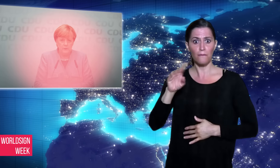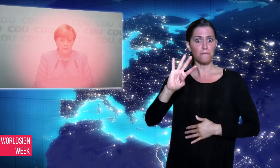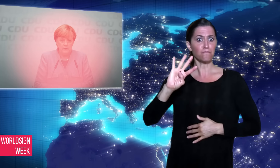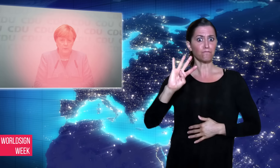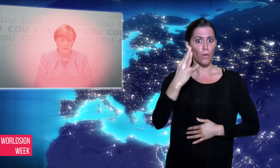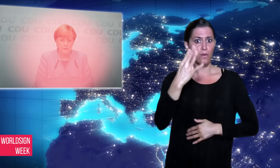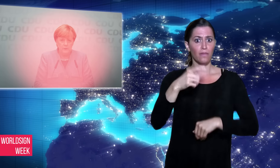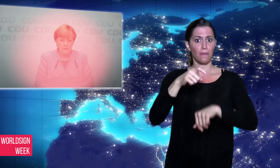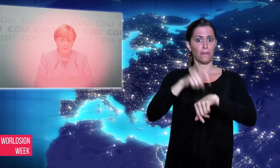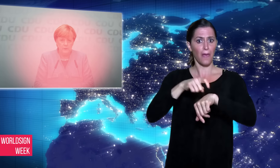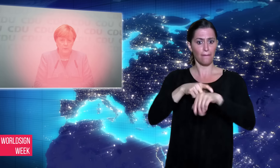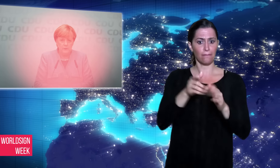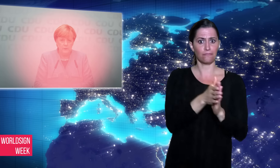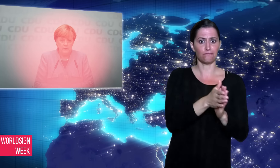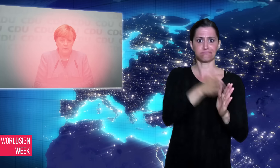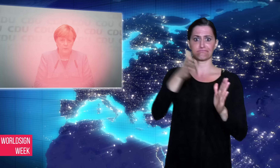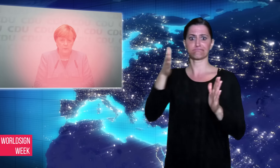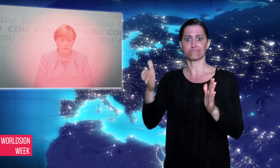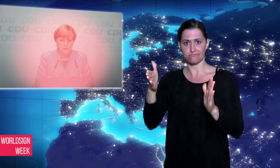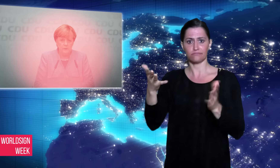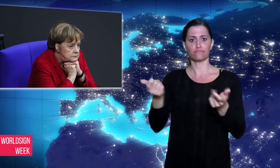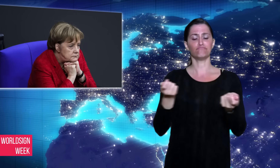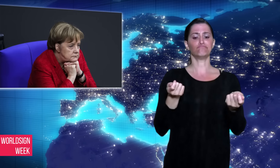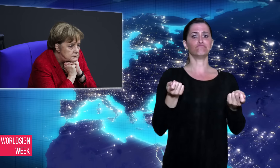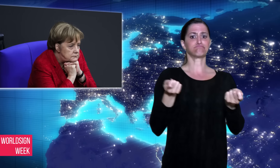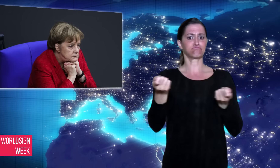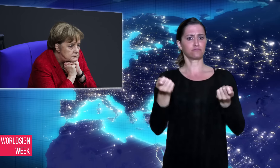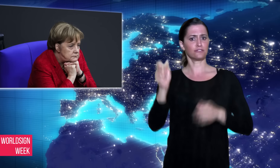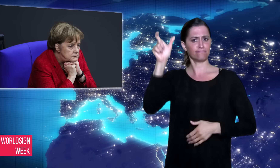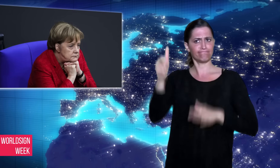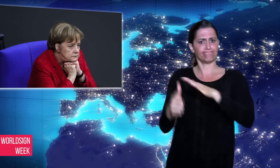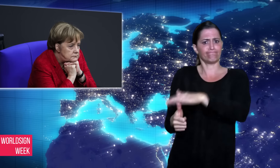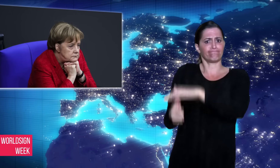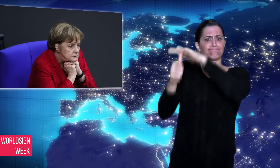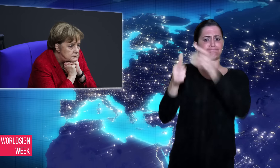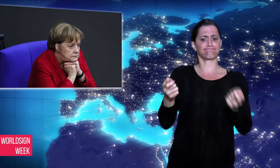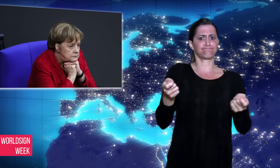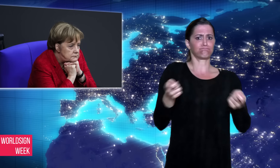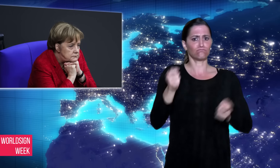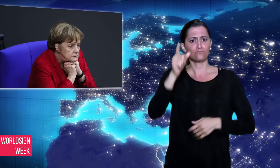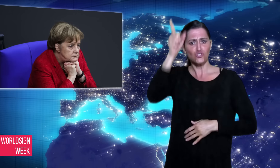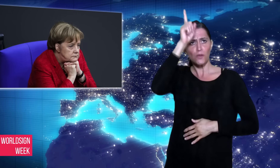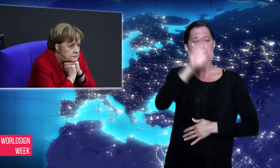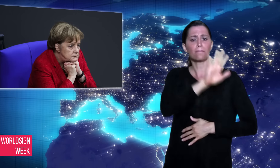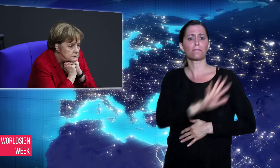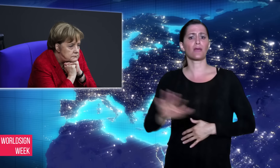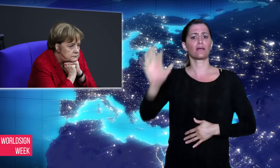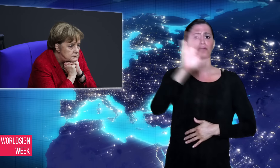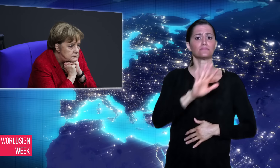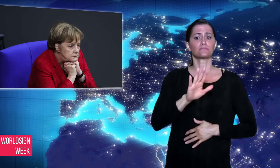Christian Democrats, secured 33% of the